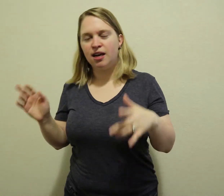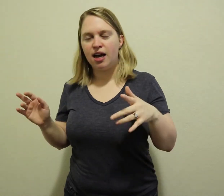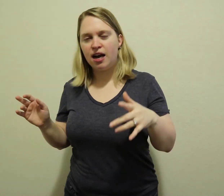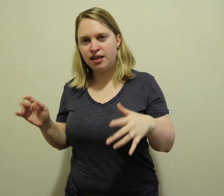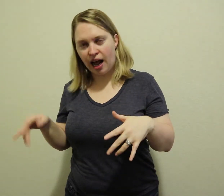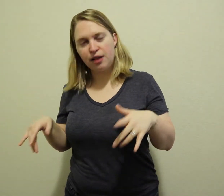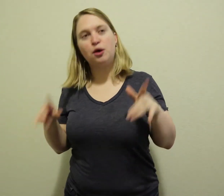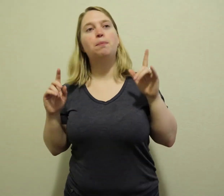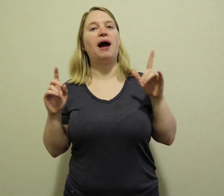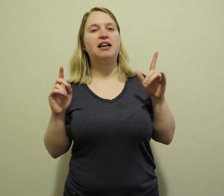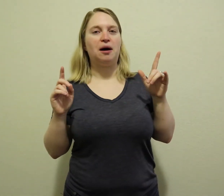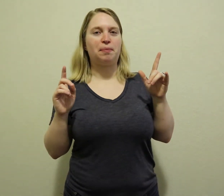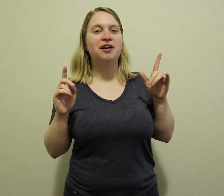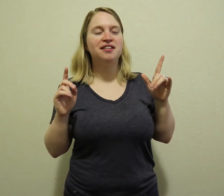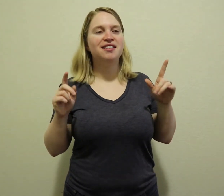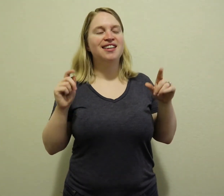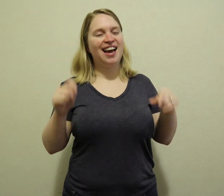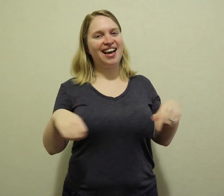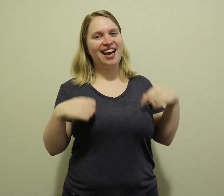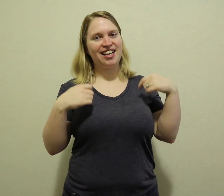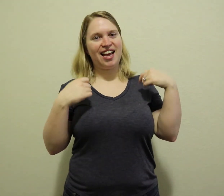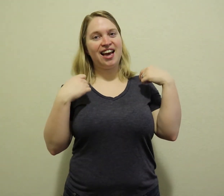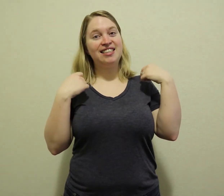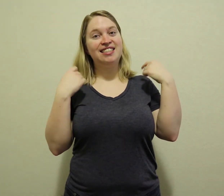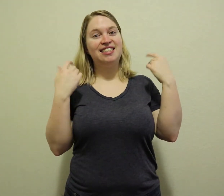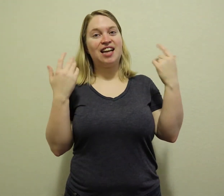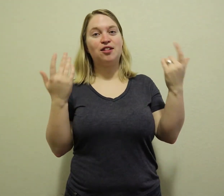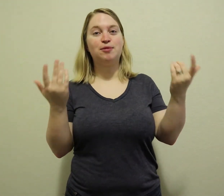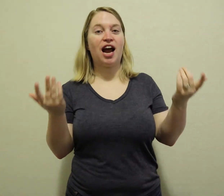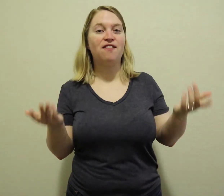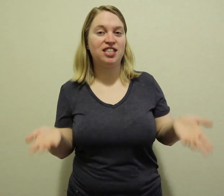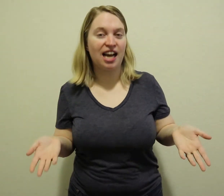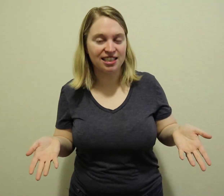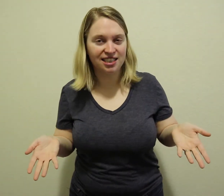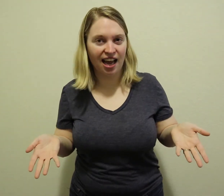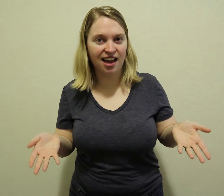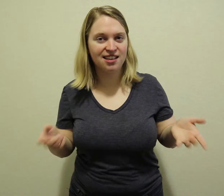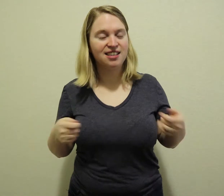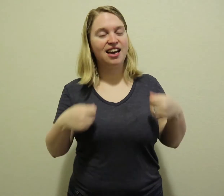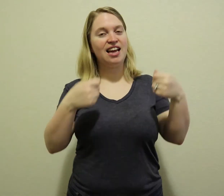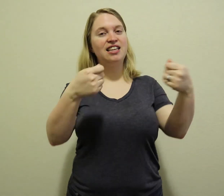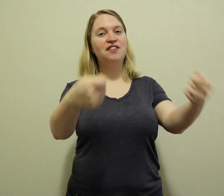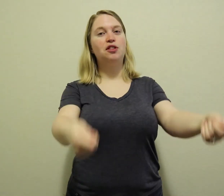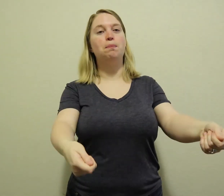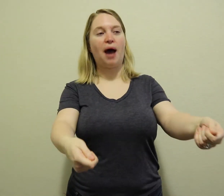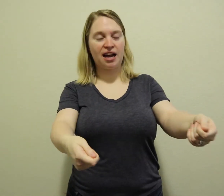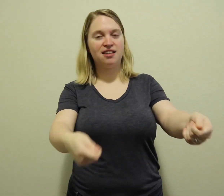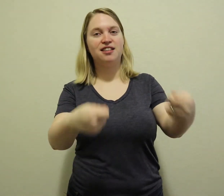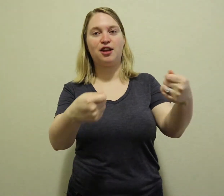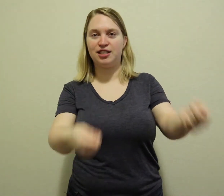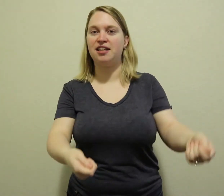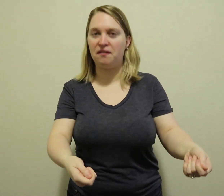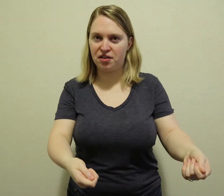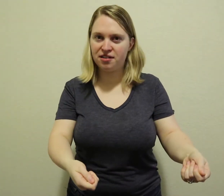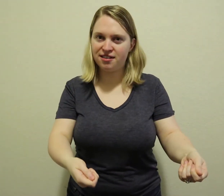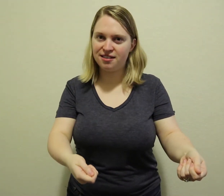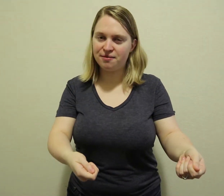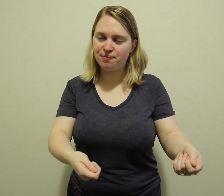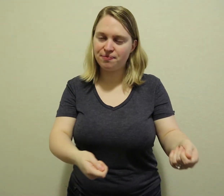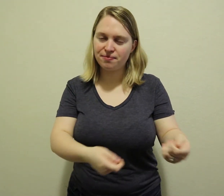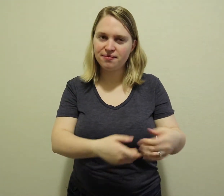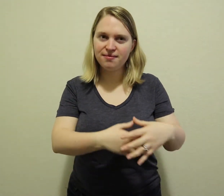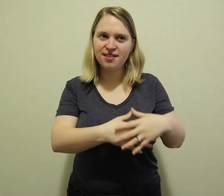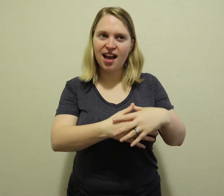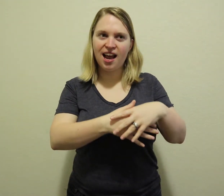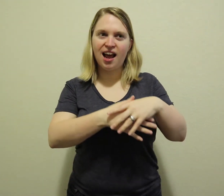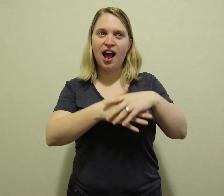and then I look back up and tell them to have a nice day and give back their stuff